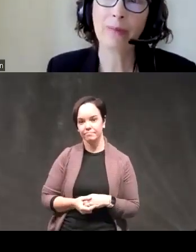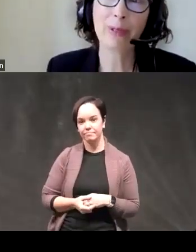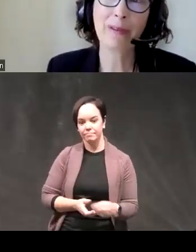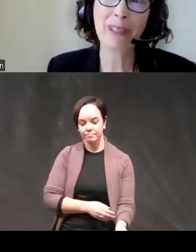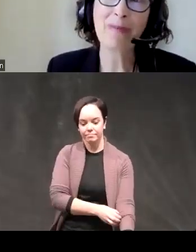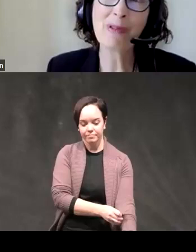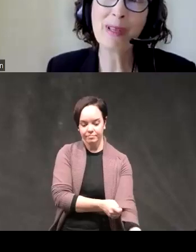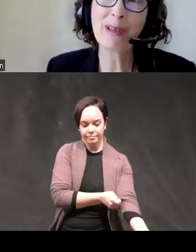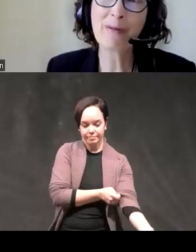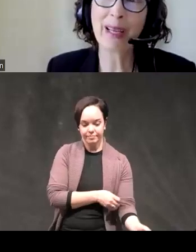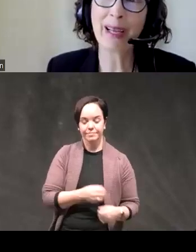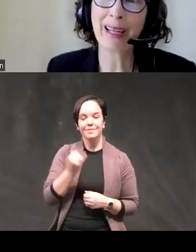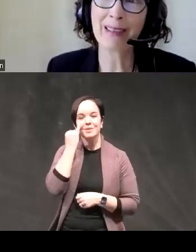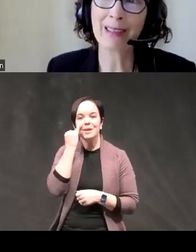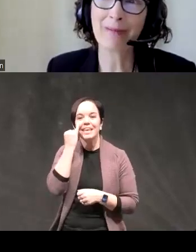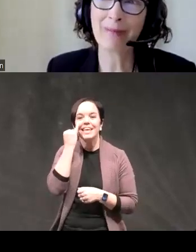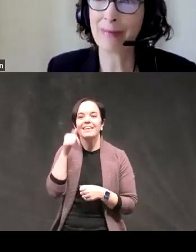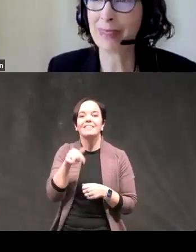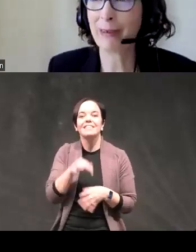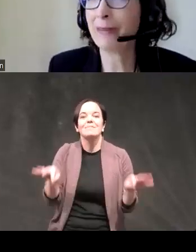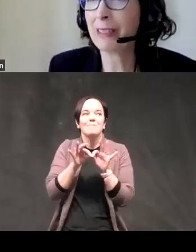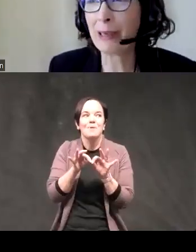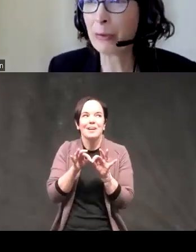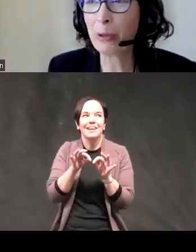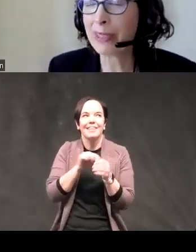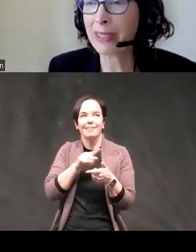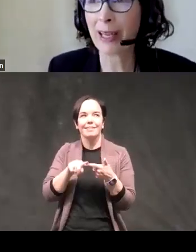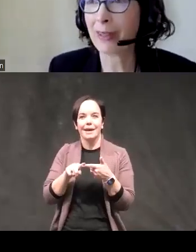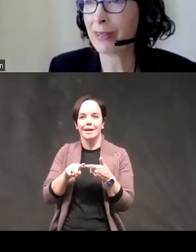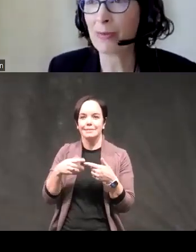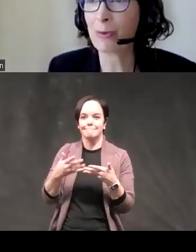so if it's important that what the heck is it so we have this self-report scale that seems